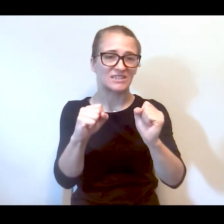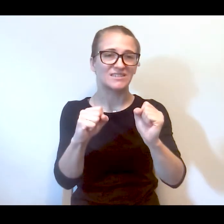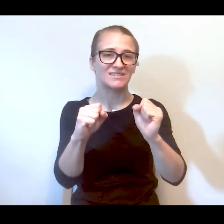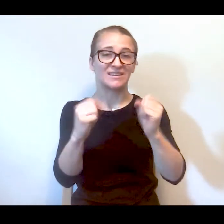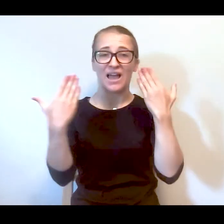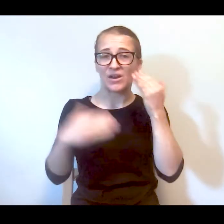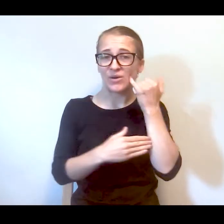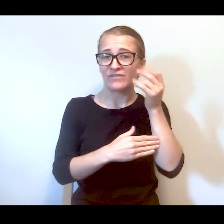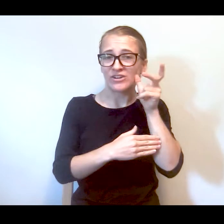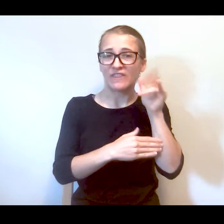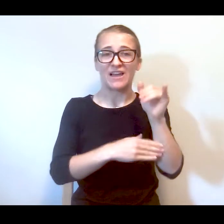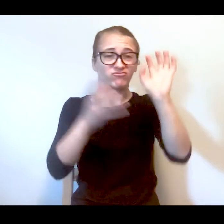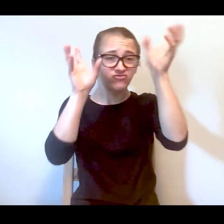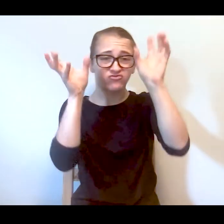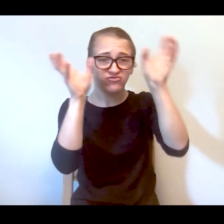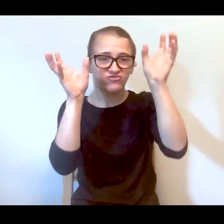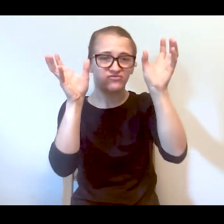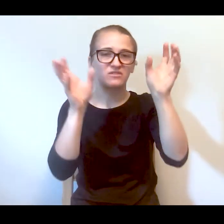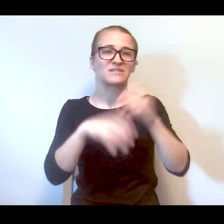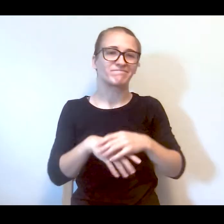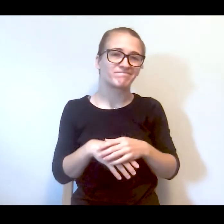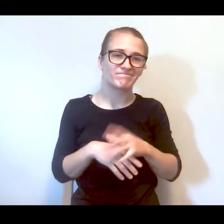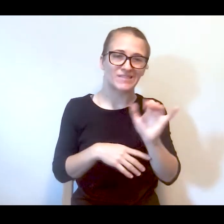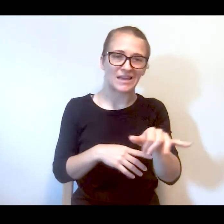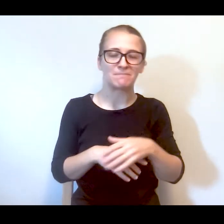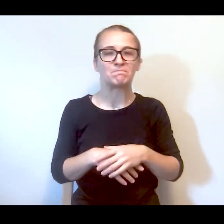street so I don't know if you just heard that siren.